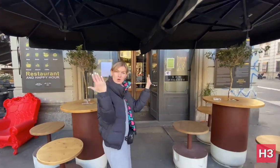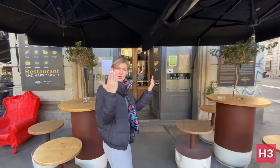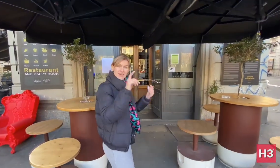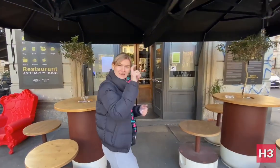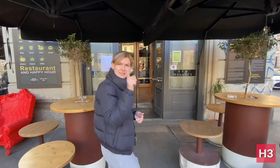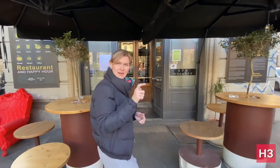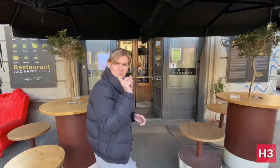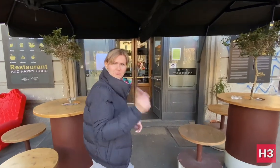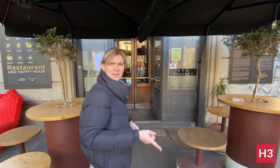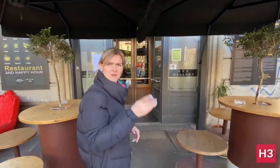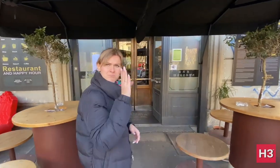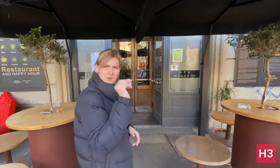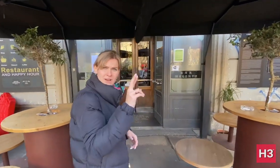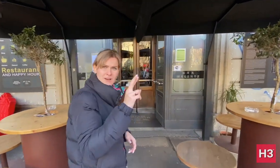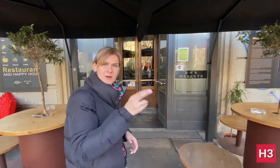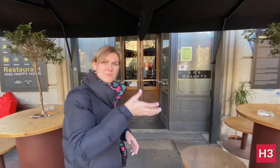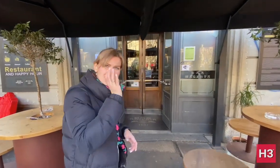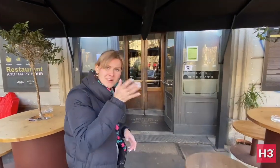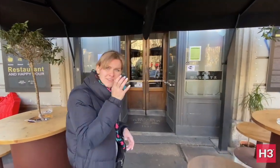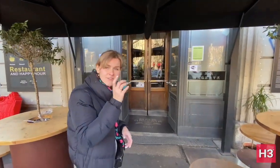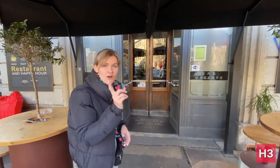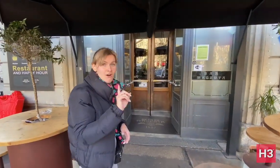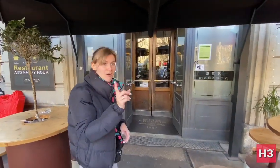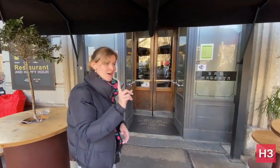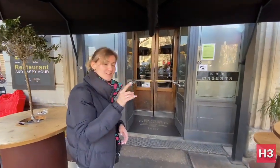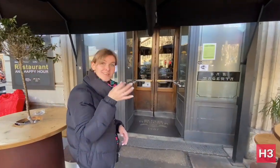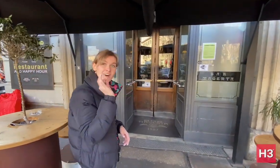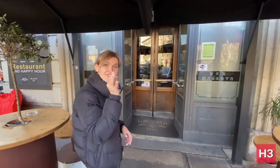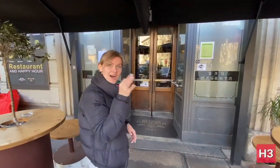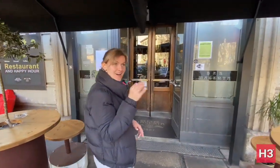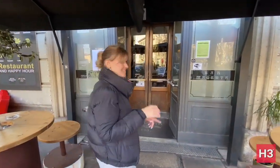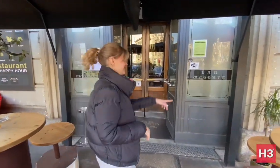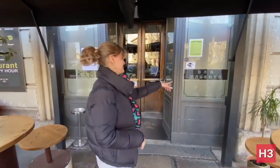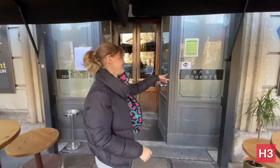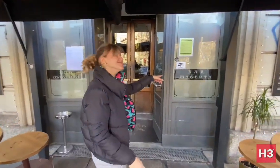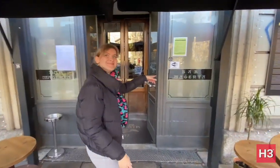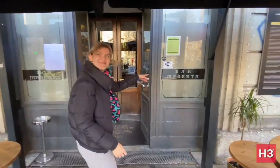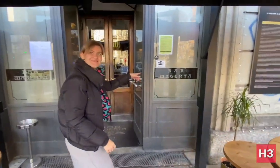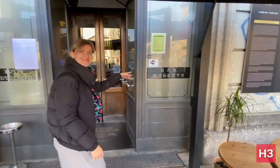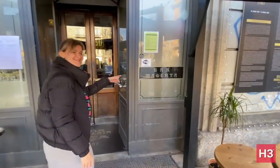First thing in the morning, Italians head to a bar. To drink beer? No. They are here to drink coffee!